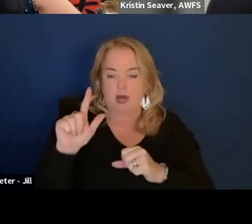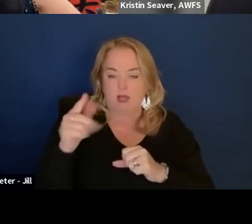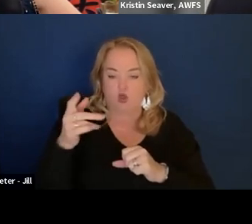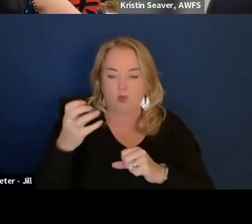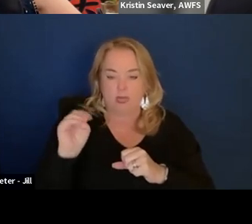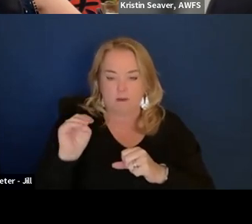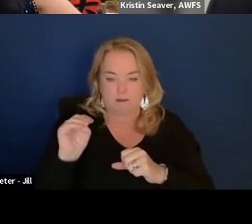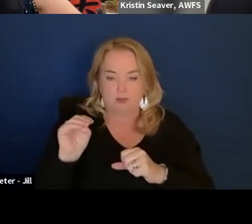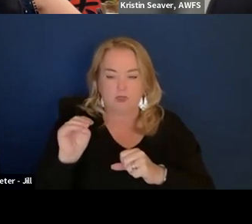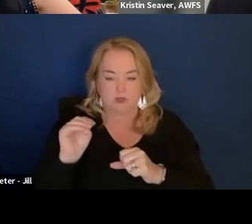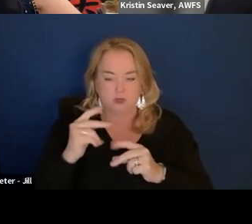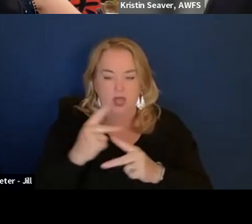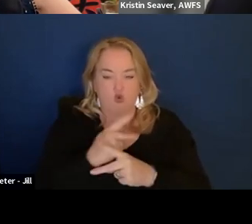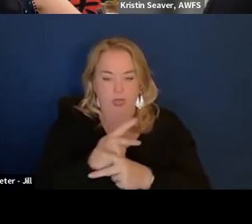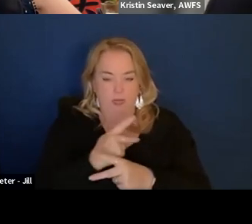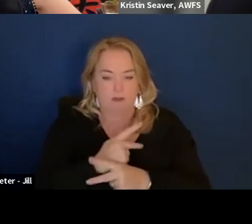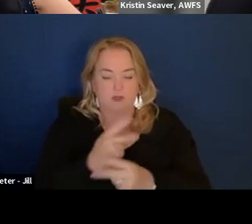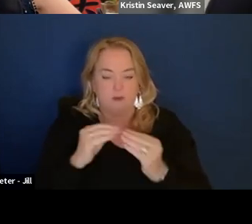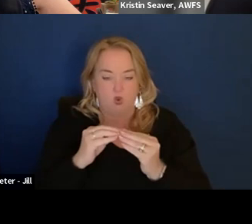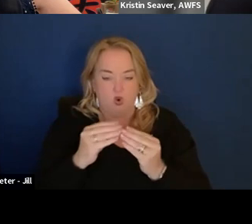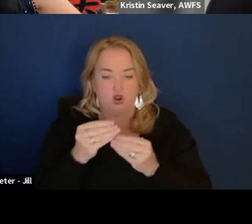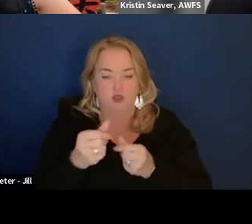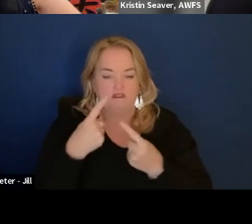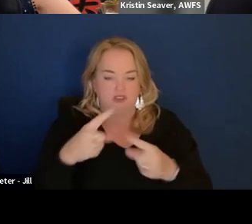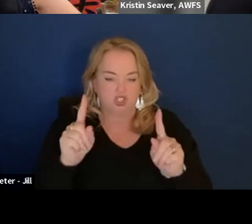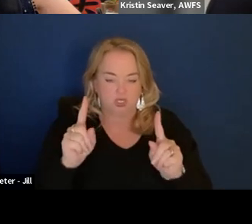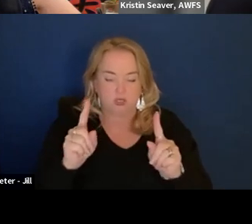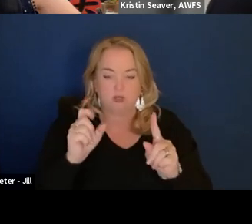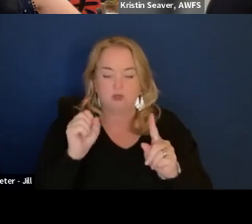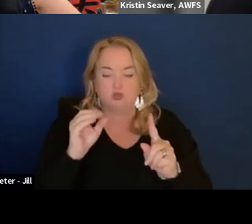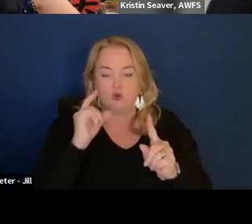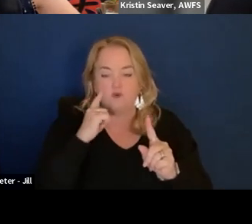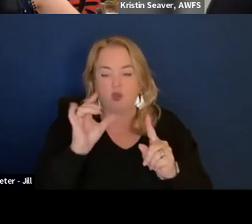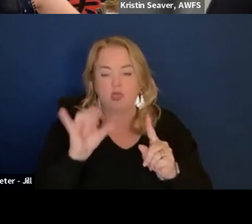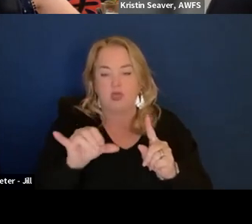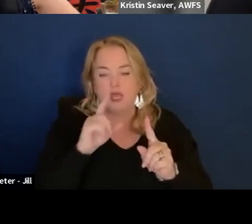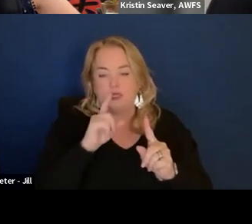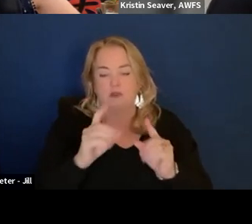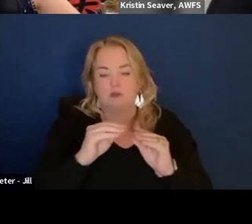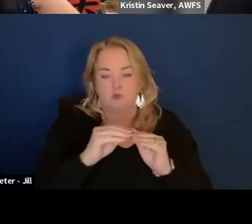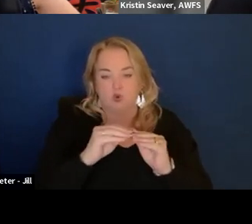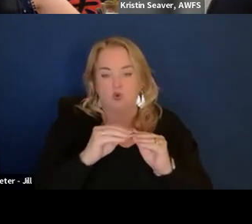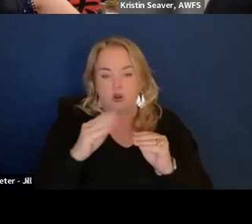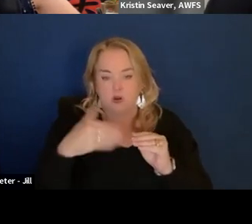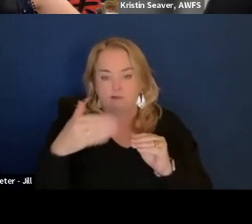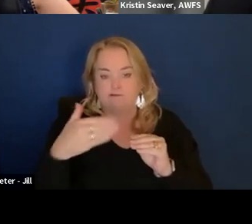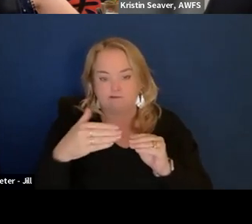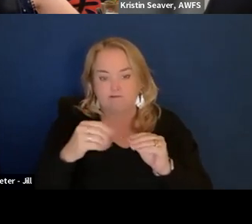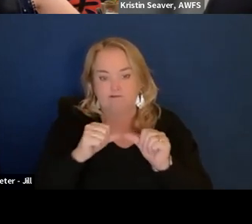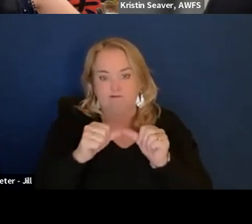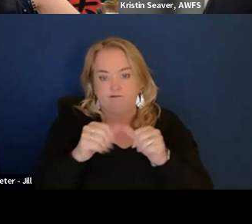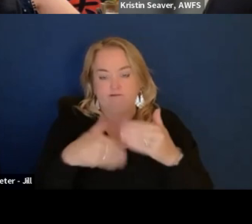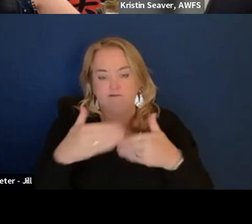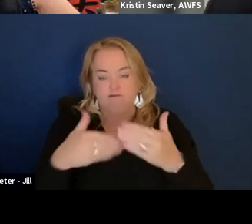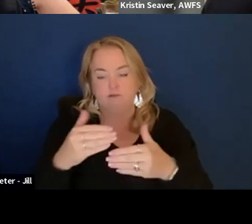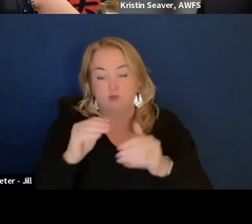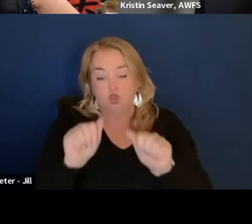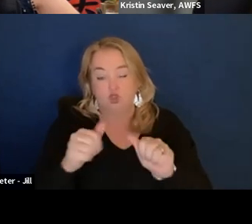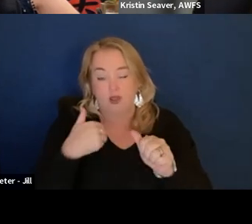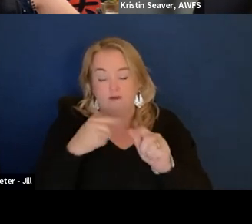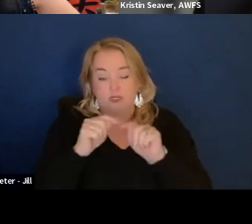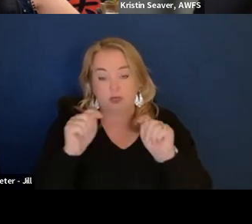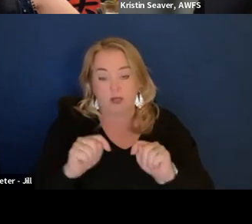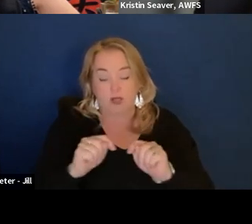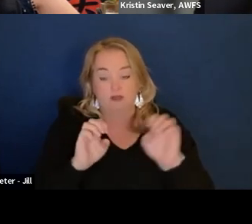That type of thing is like an emerging area and could there be a template evaluation factors,